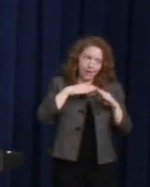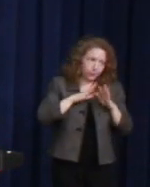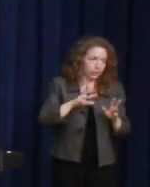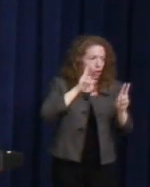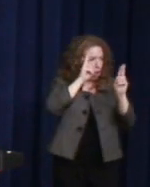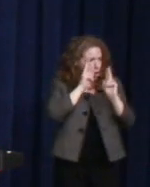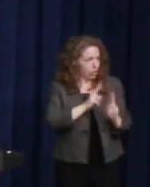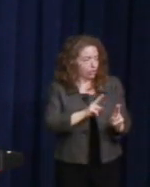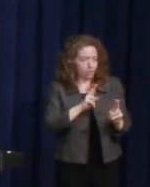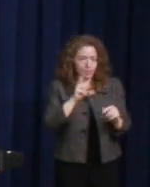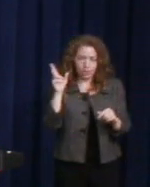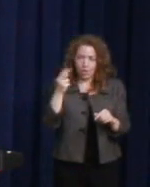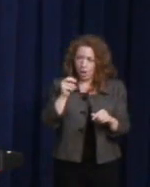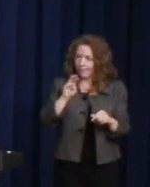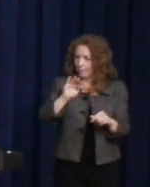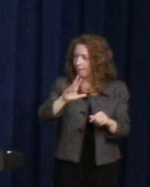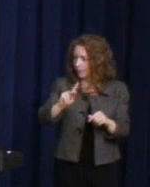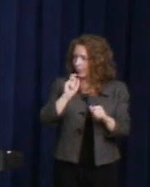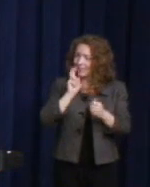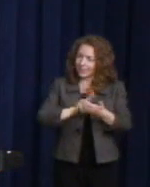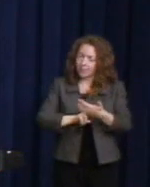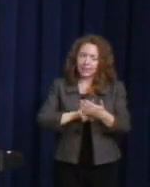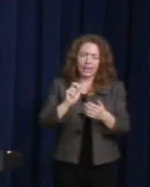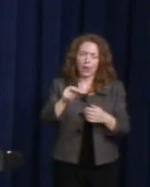he looked at me and he said,